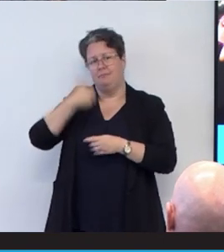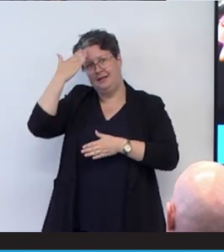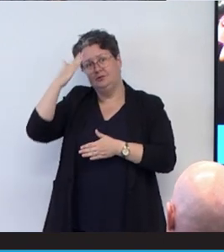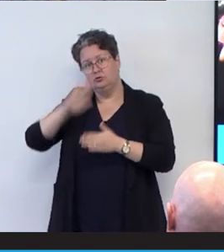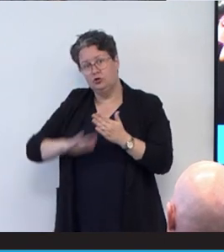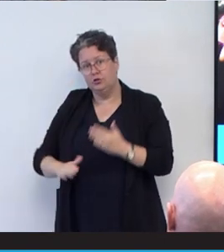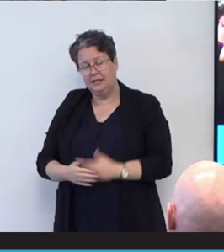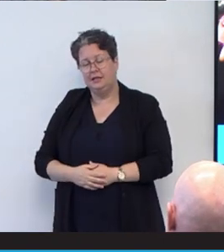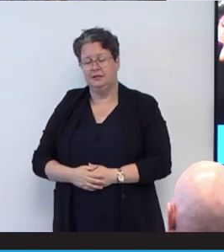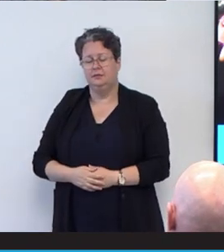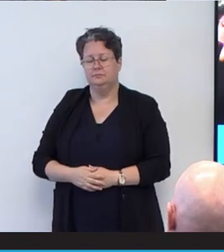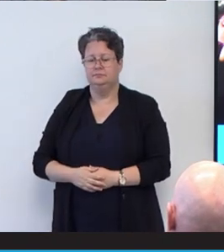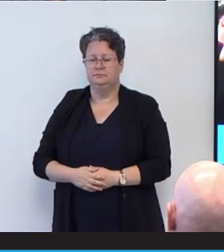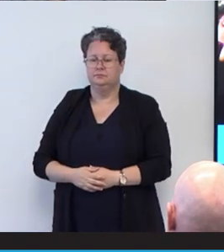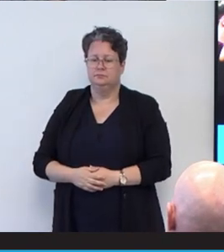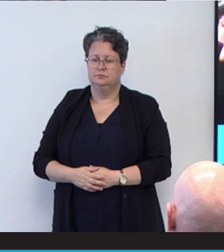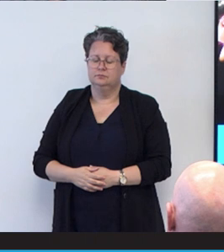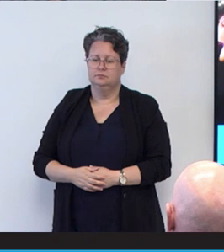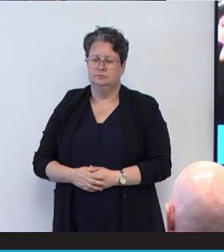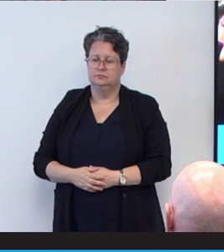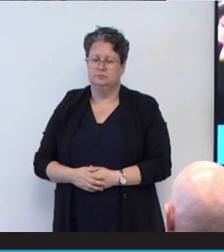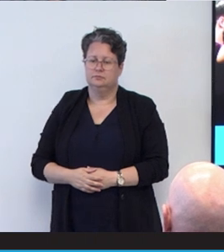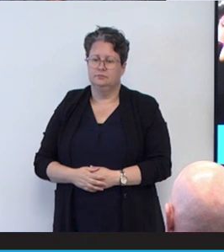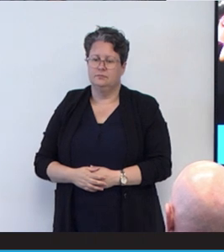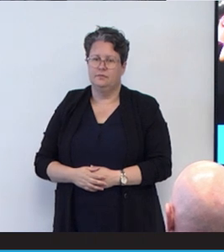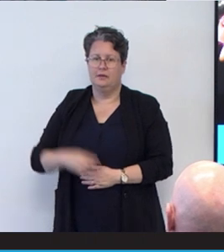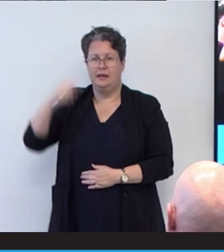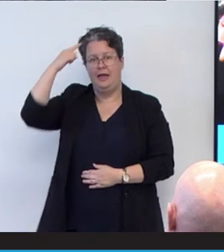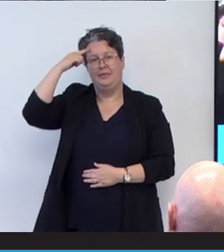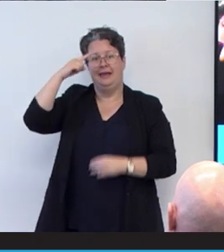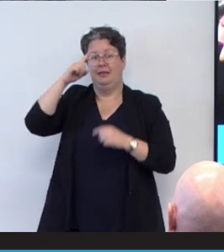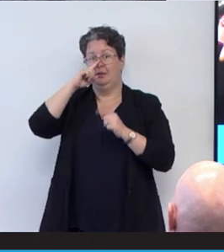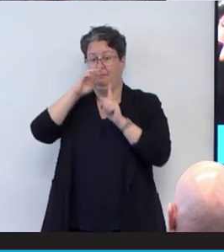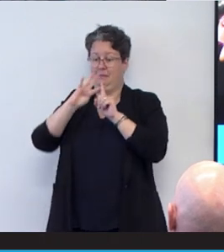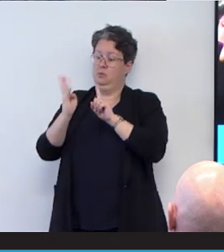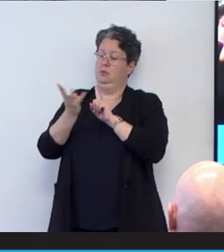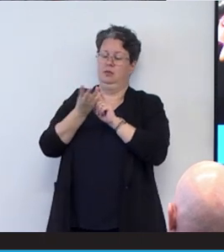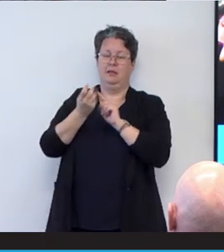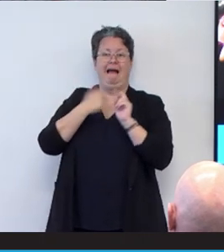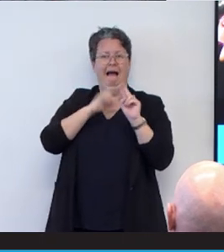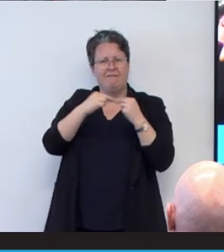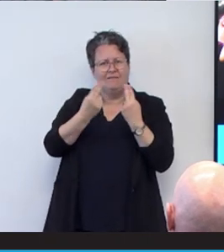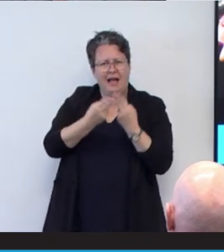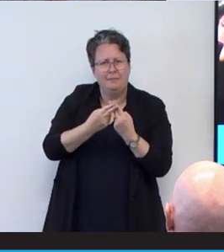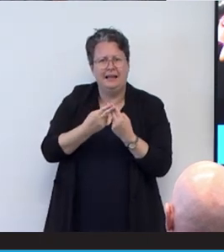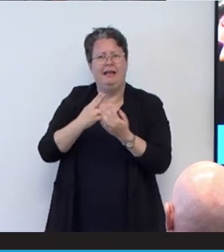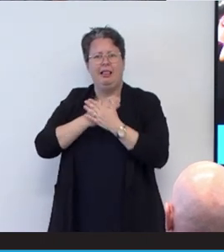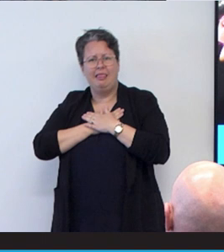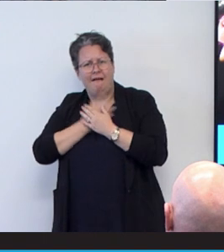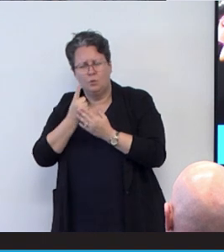and I think the people around us really matter of family matters. Our loved ones matter. And, uh,